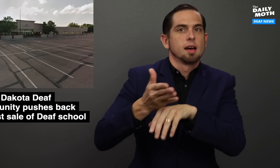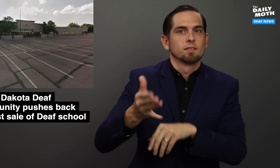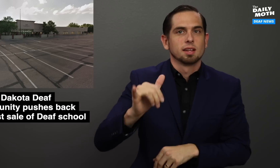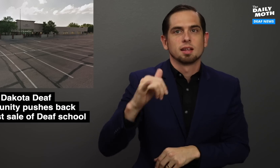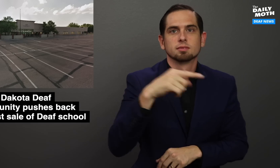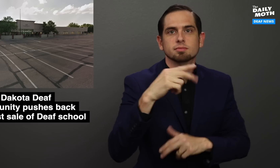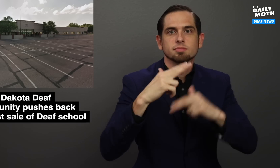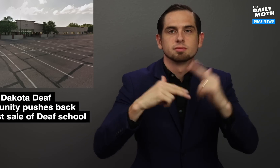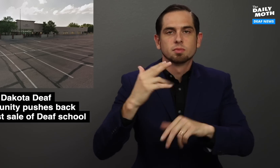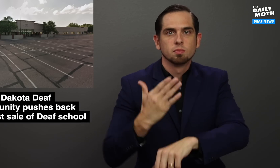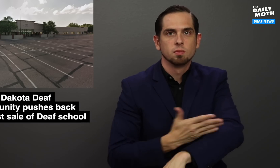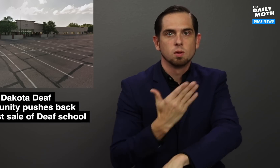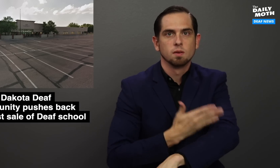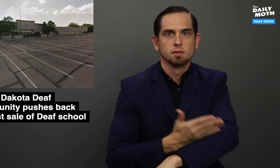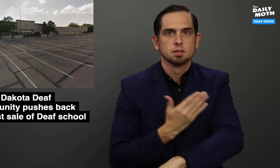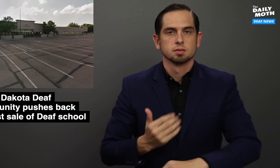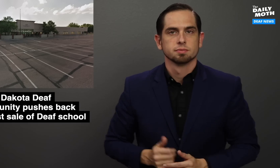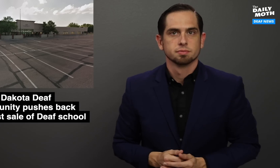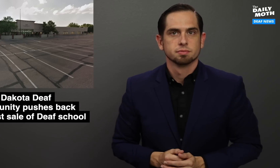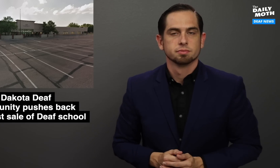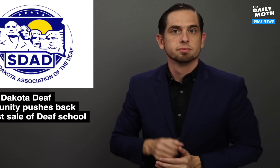after the building is renovated.